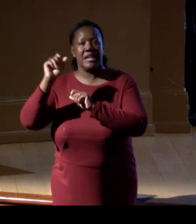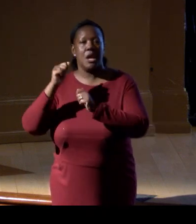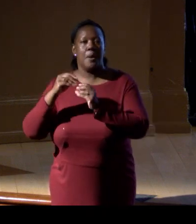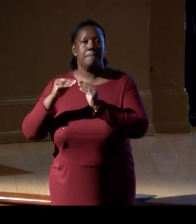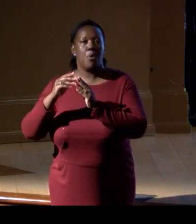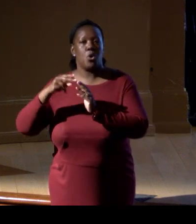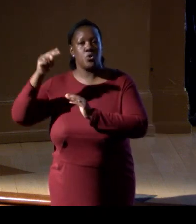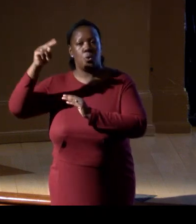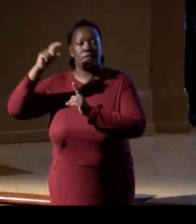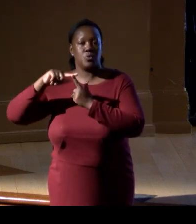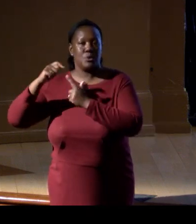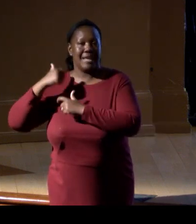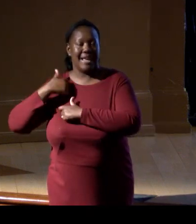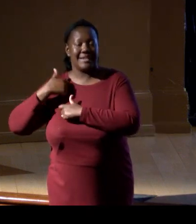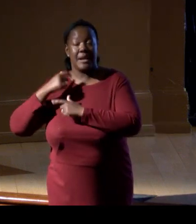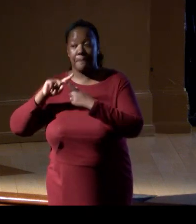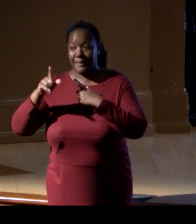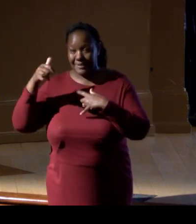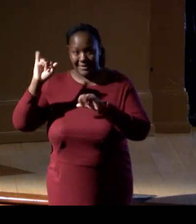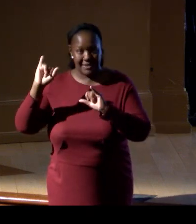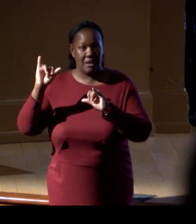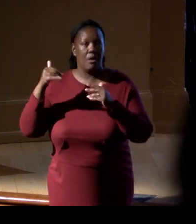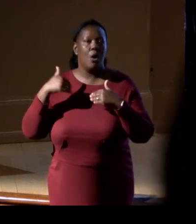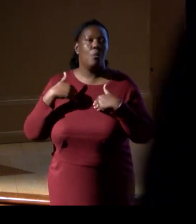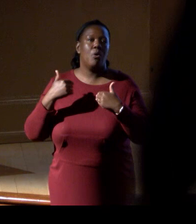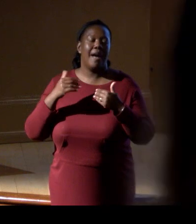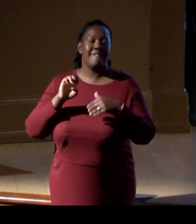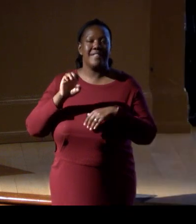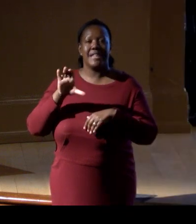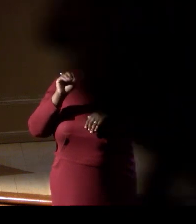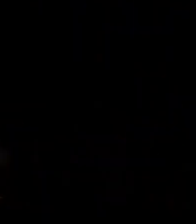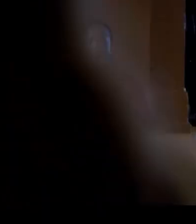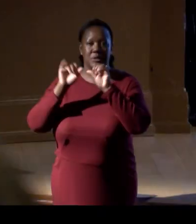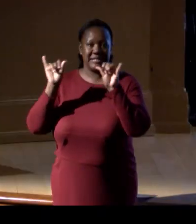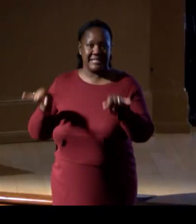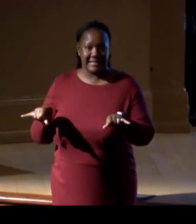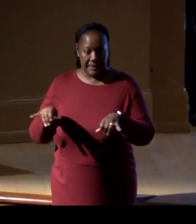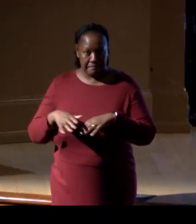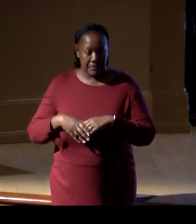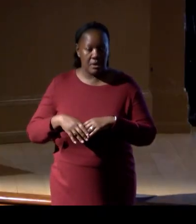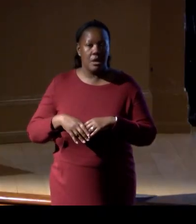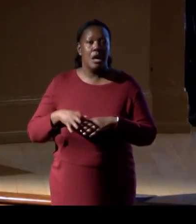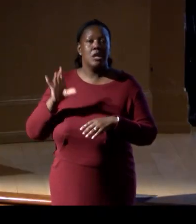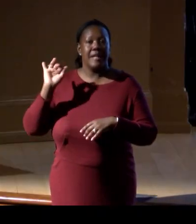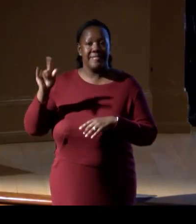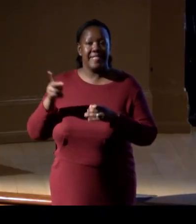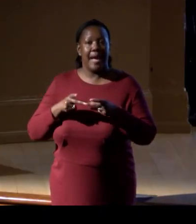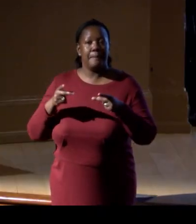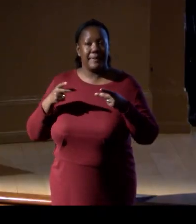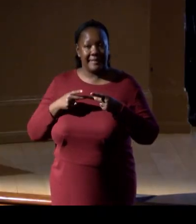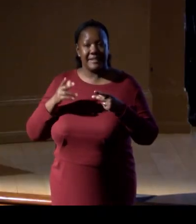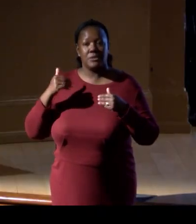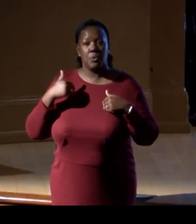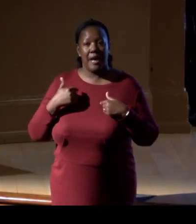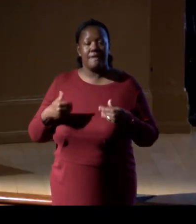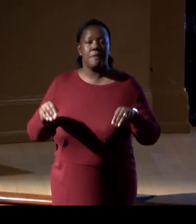but still that place will still have an ecosystem. People will still depend on that local place, and that place will have a greater abundance of marine life,